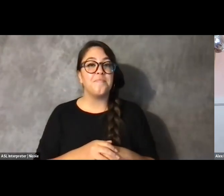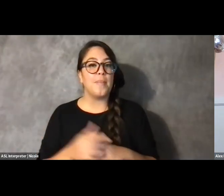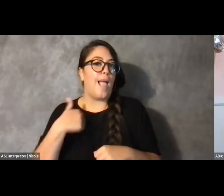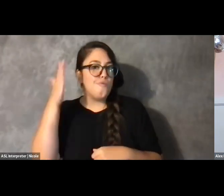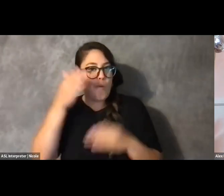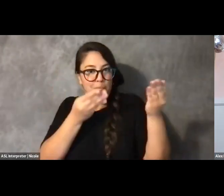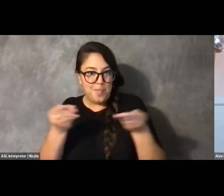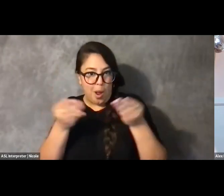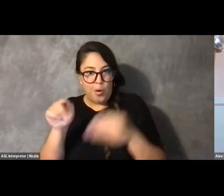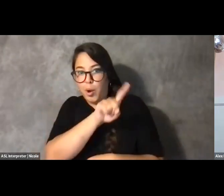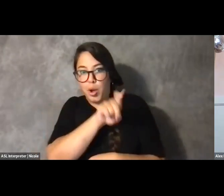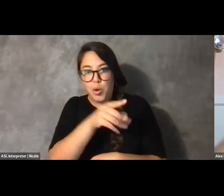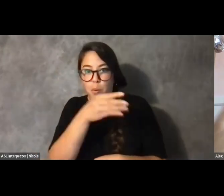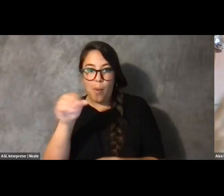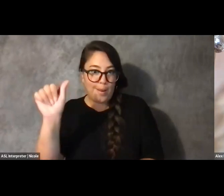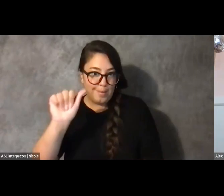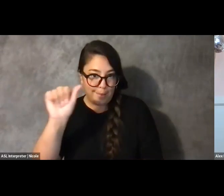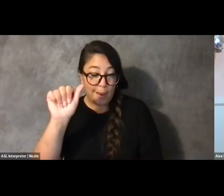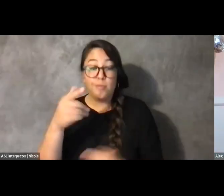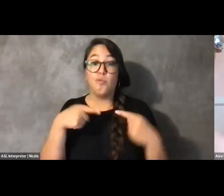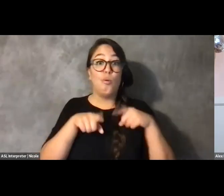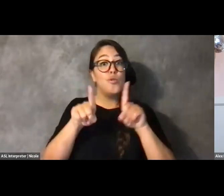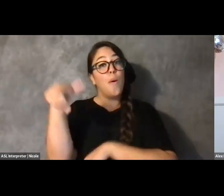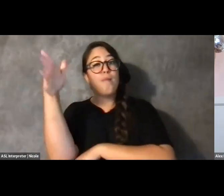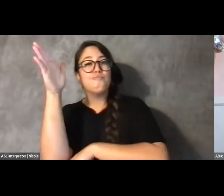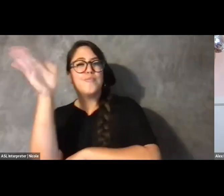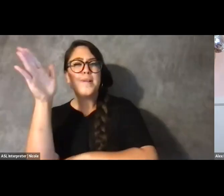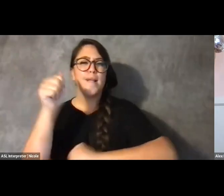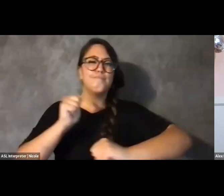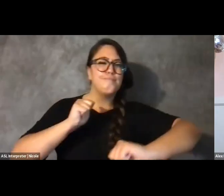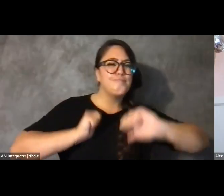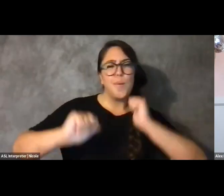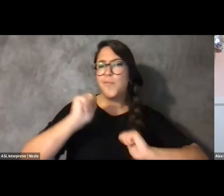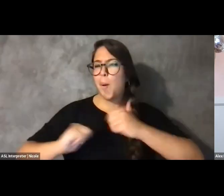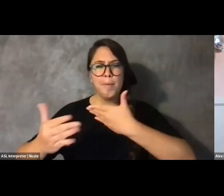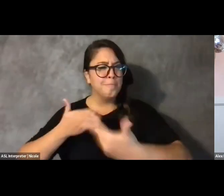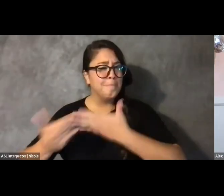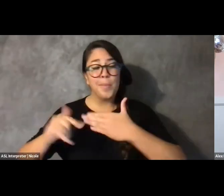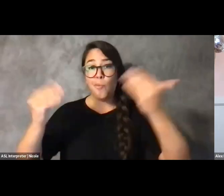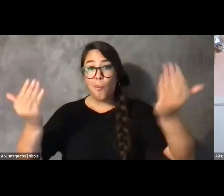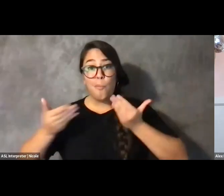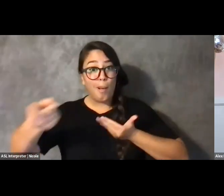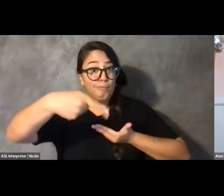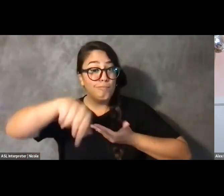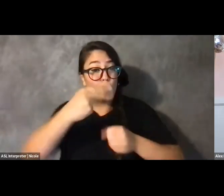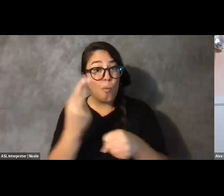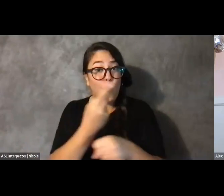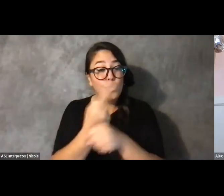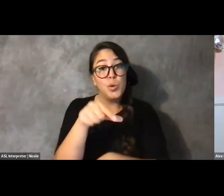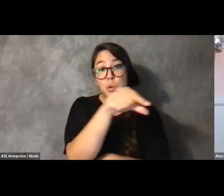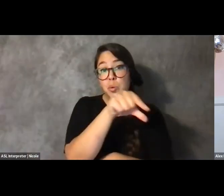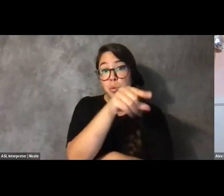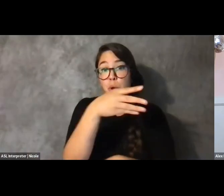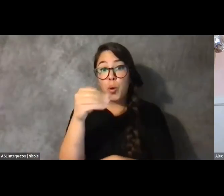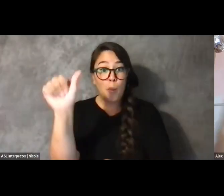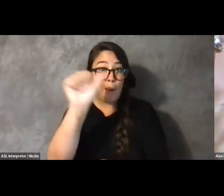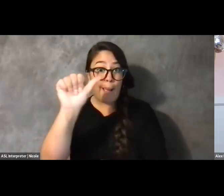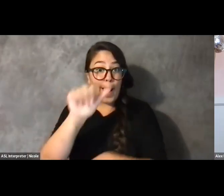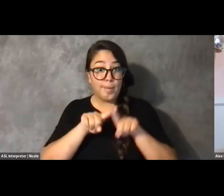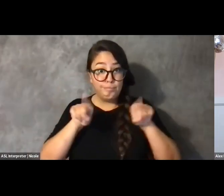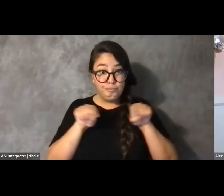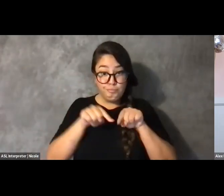So as they present, as they perform, welcome you to use the Q&A function to offer affirmation,